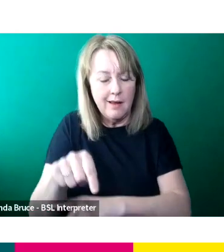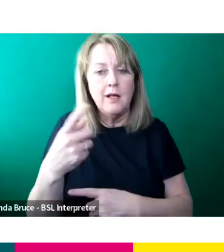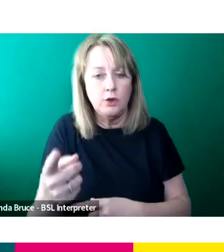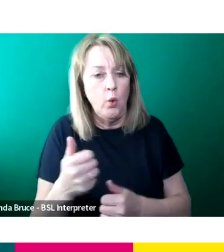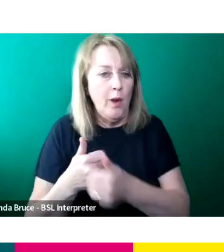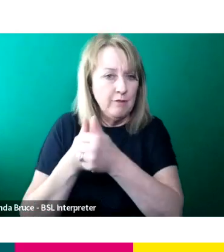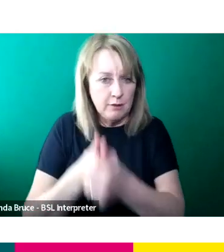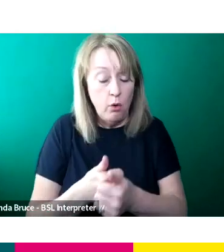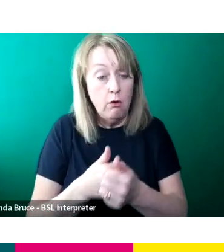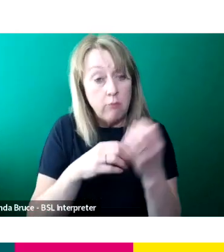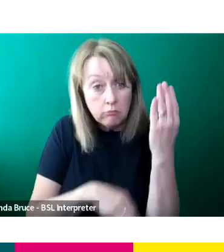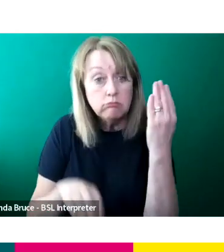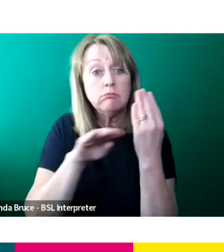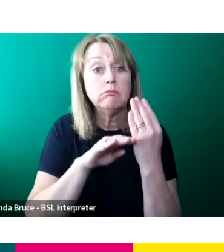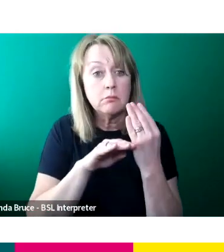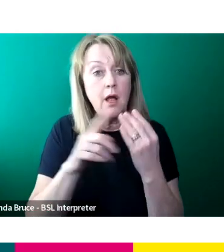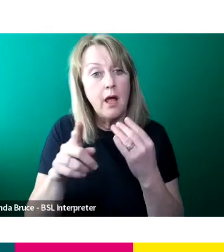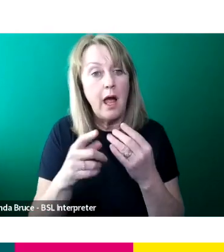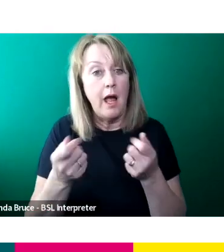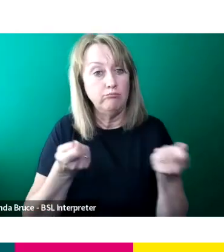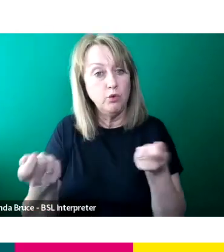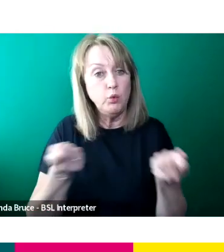You then go up to the kind of producer which becomes a lot more responsibility.